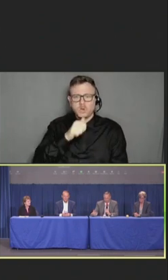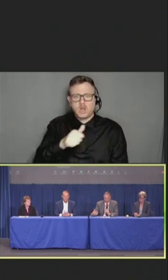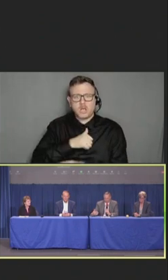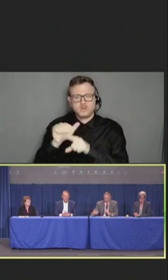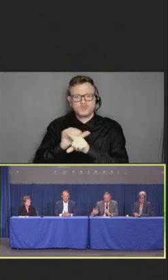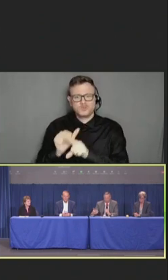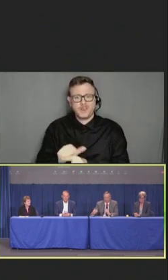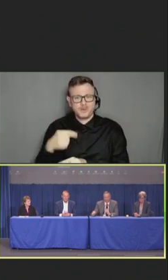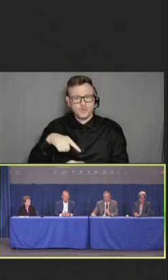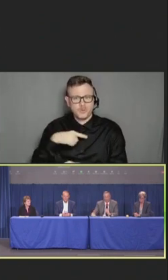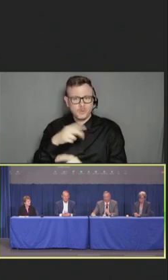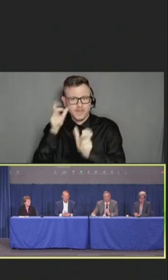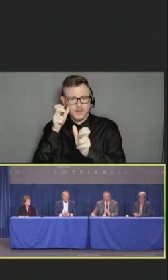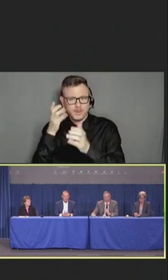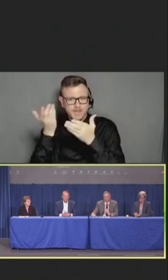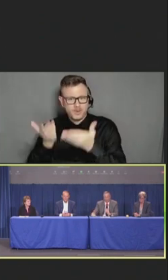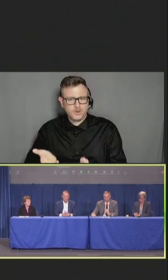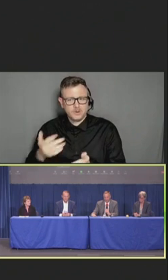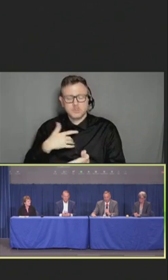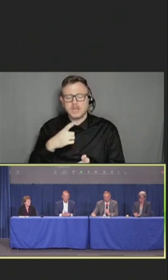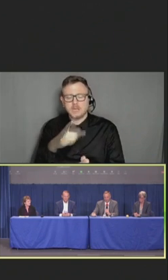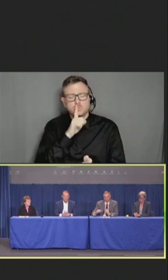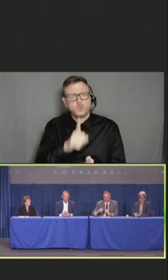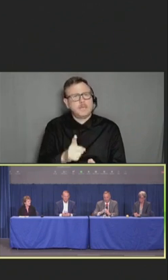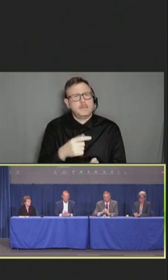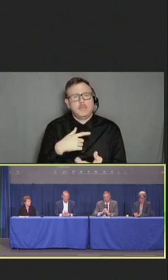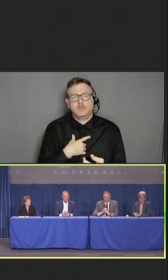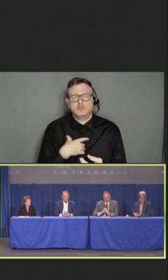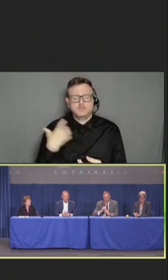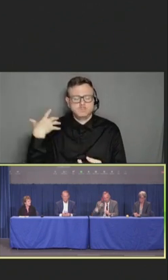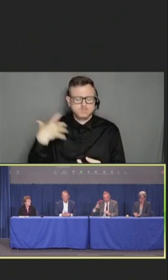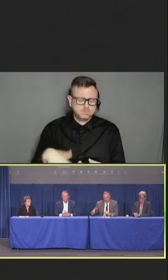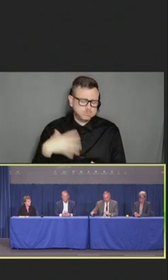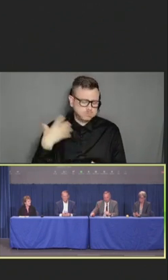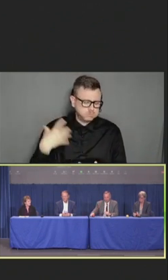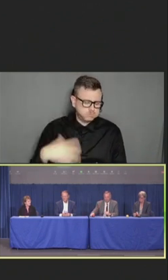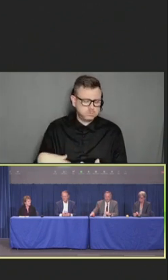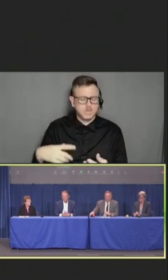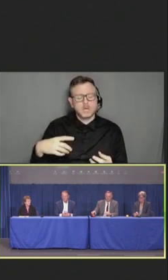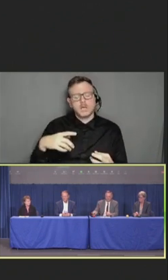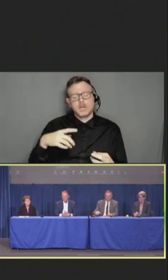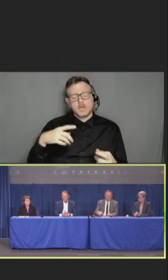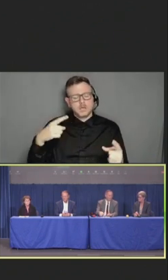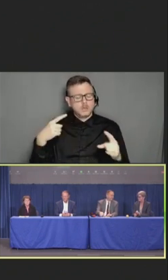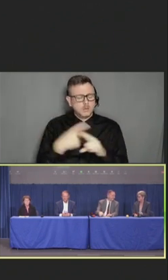And it's like pulling teeth to change the traditional medical education system. So -- Robert Hopkins, Jr.: But there is hope.